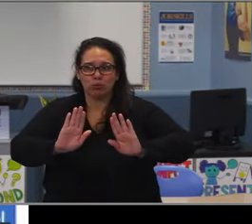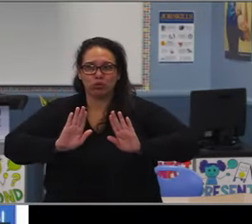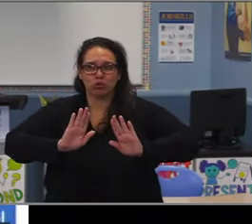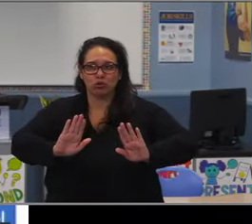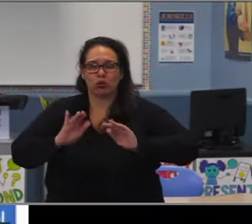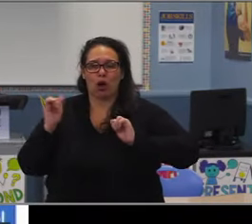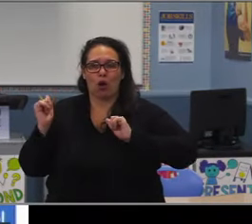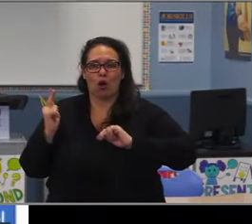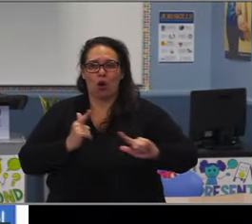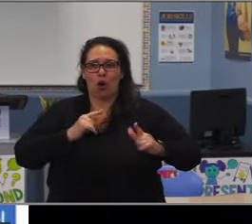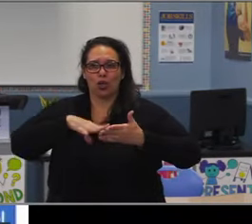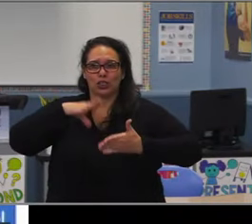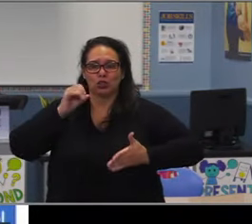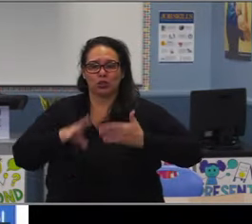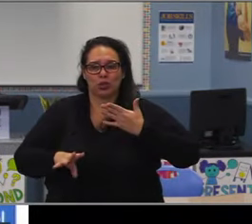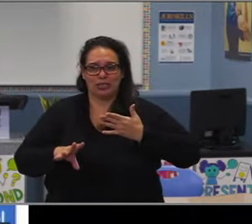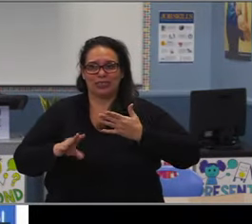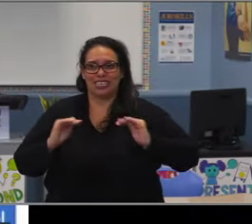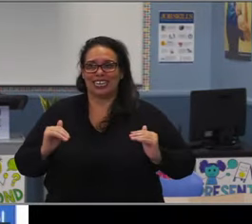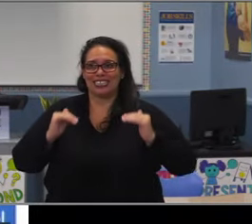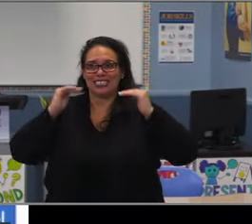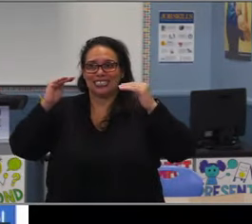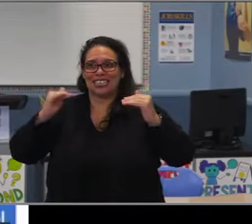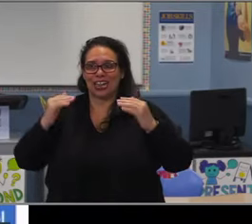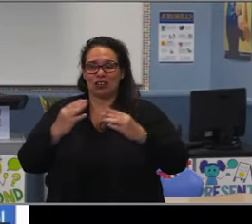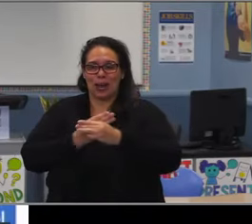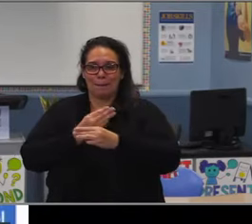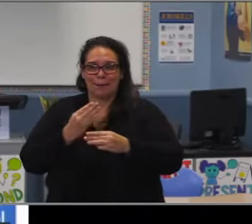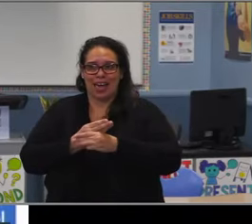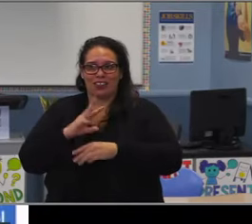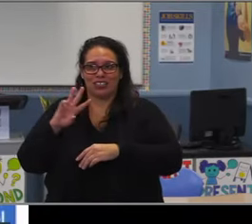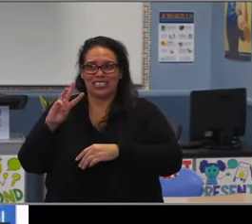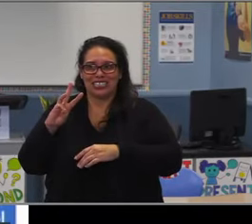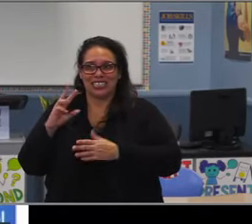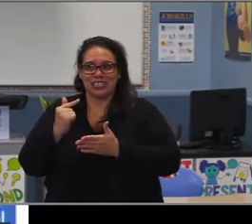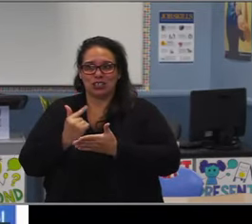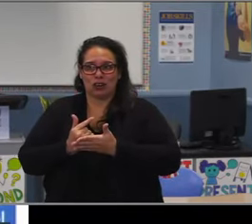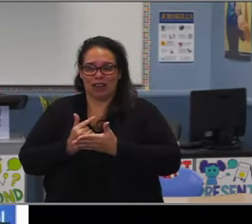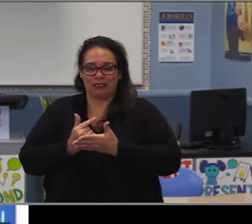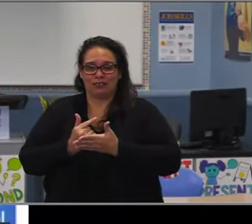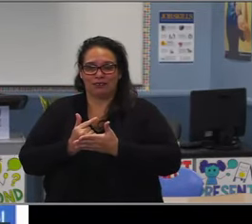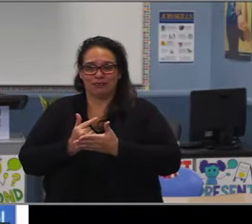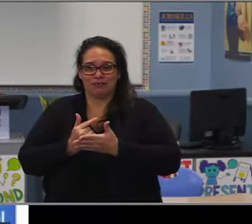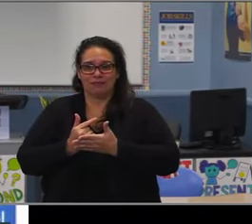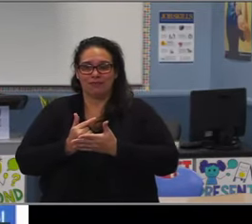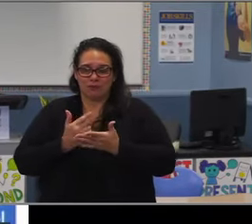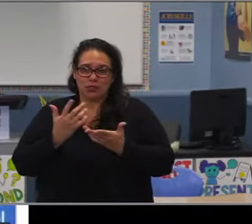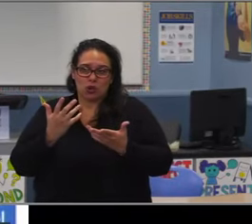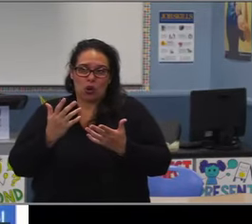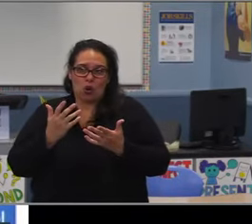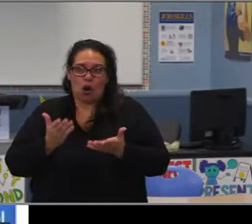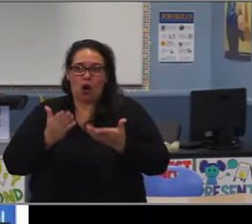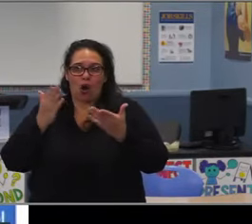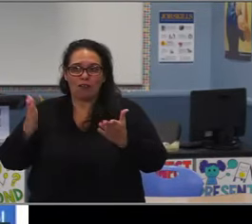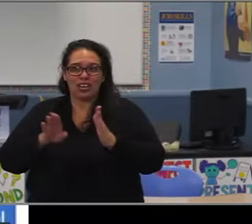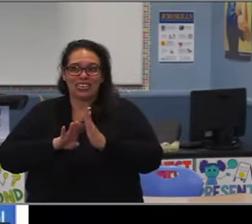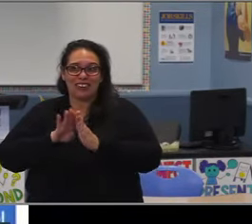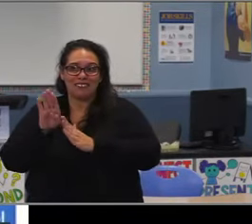and meet with all of the eighth grade students and identify students that are at risk coming out of middle school.